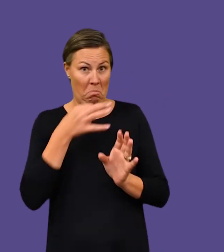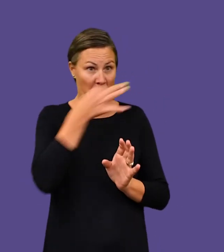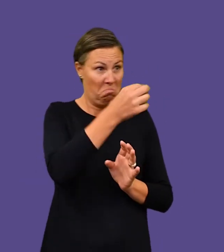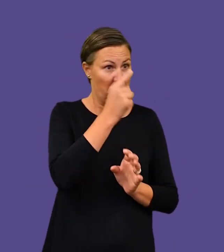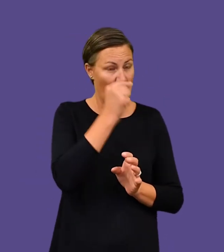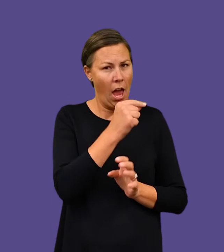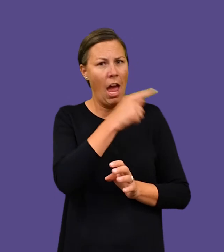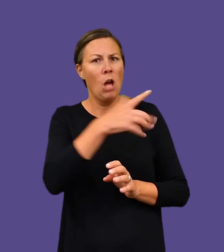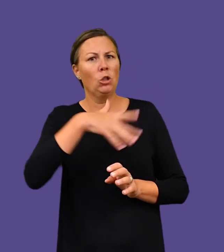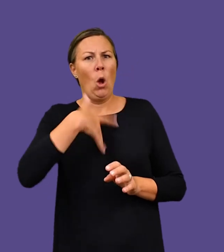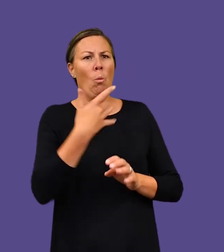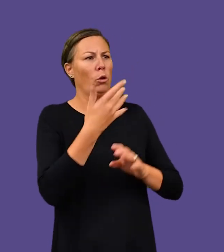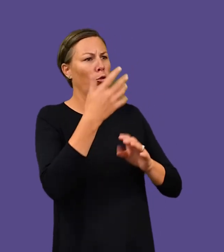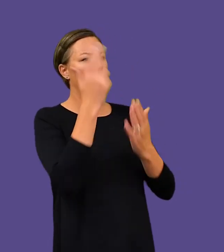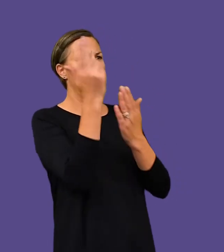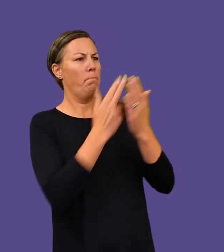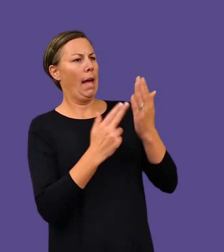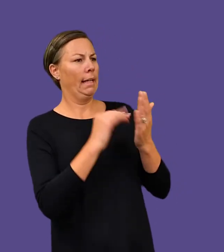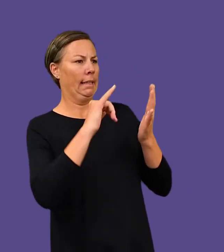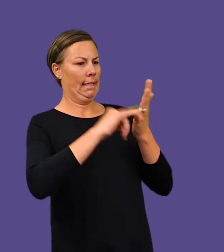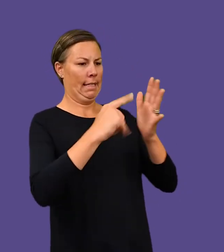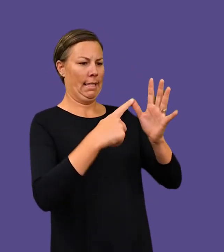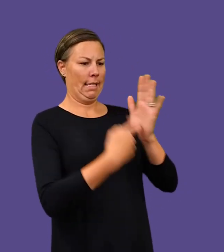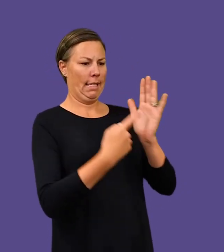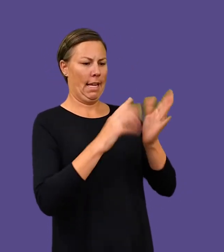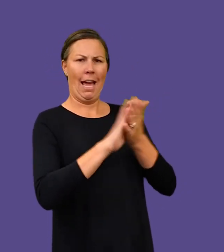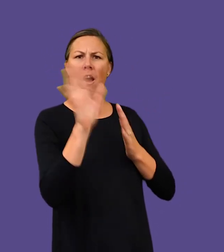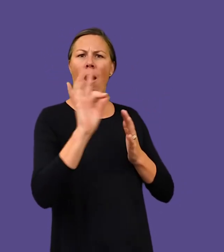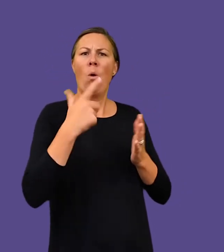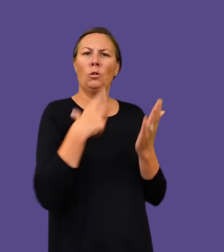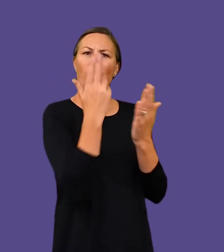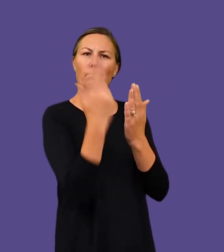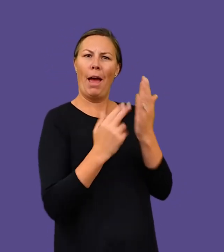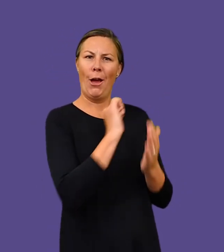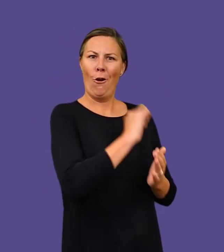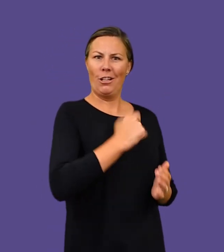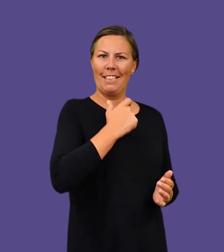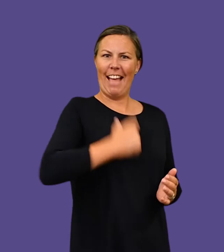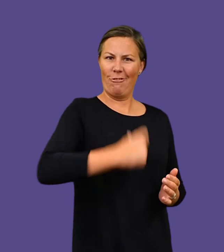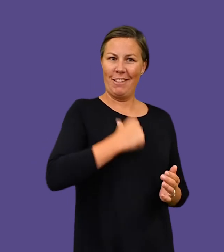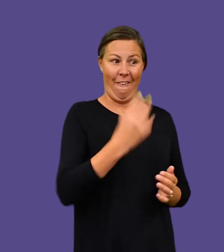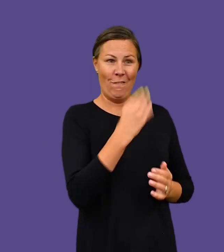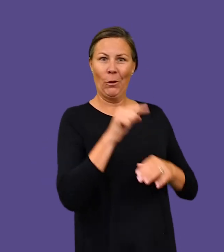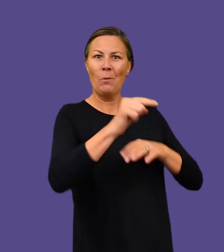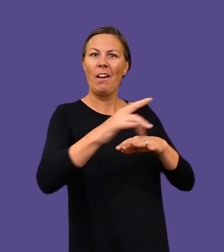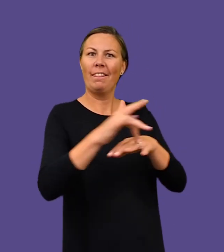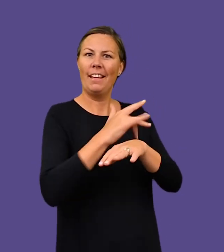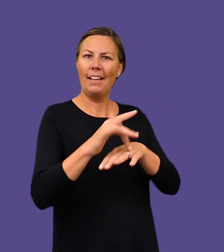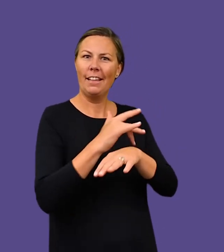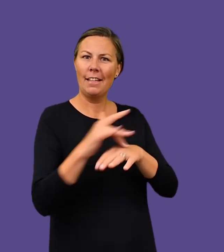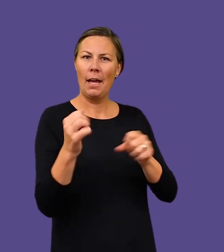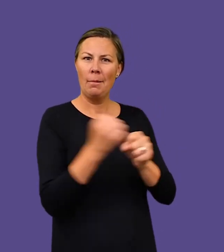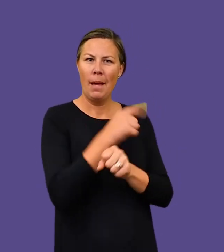I was interested in painting an actor “in character” because it raises all sorts of questions about